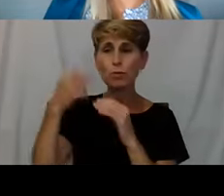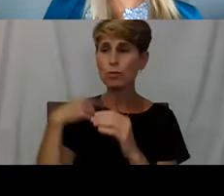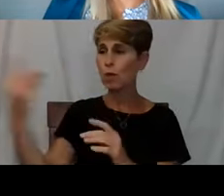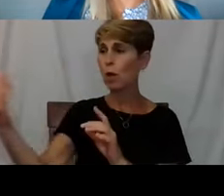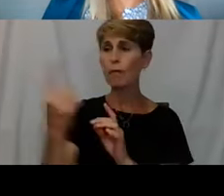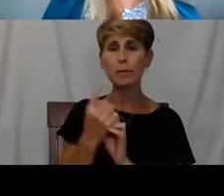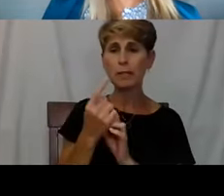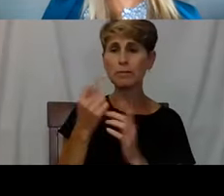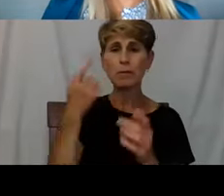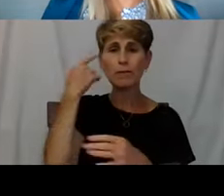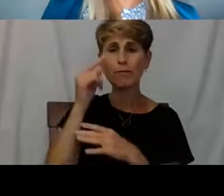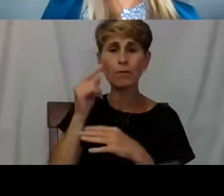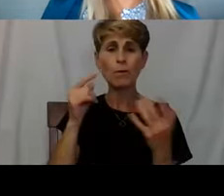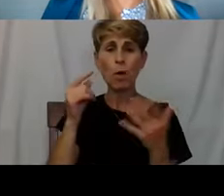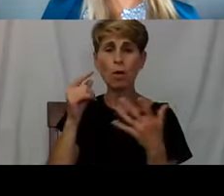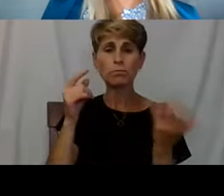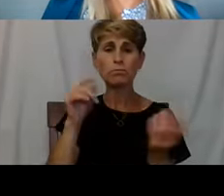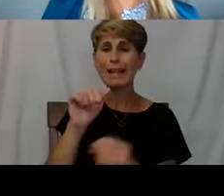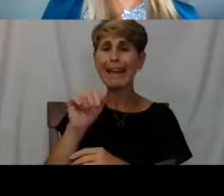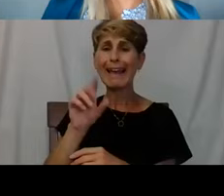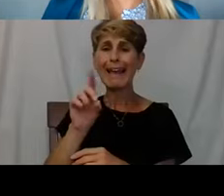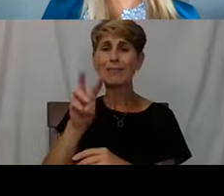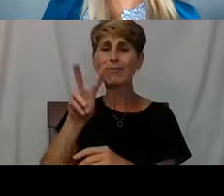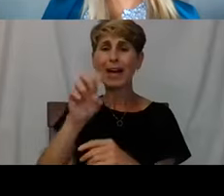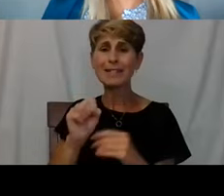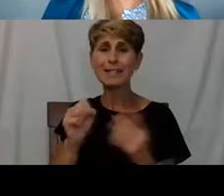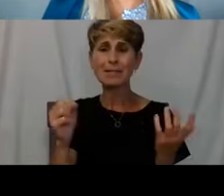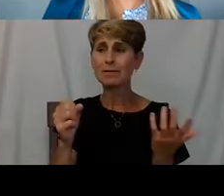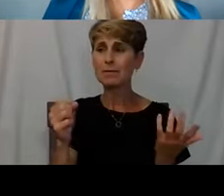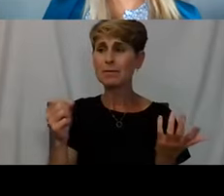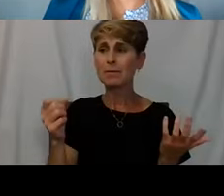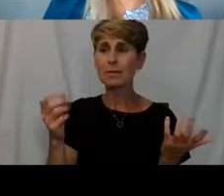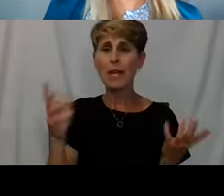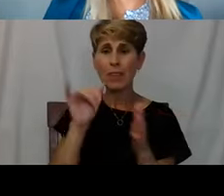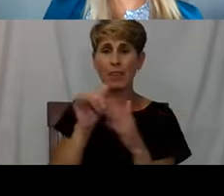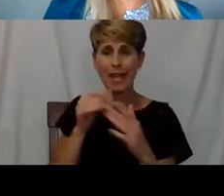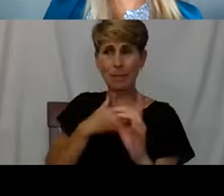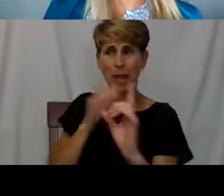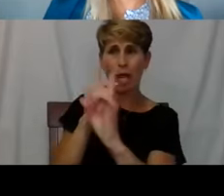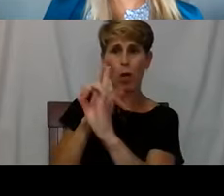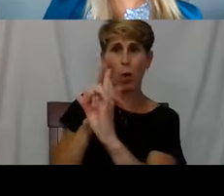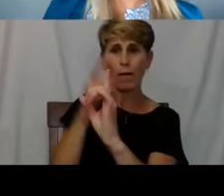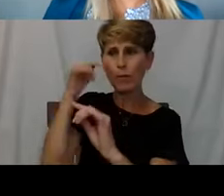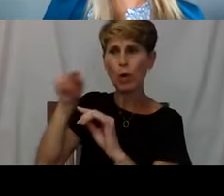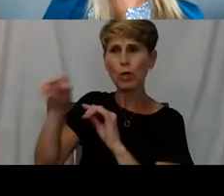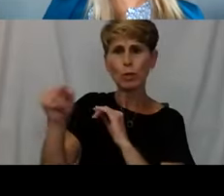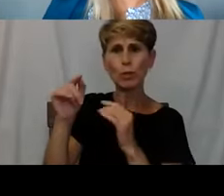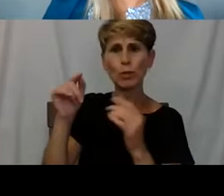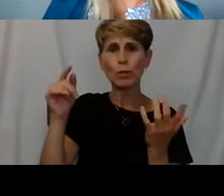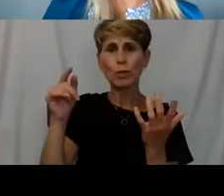How do I do this or when should I do this, or should I do this? That's my ultimate goal is for you to be able to just call me and say hey.